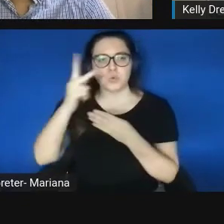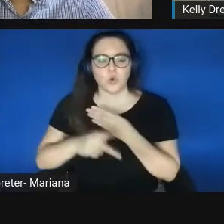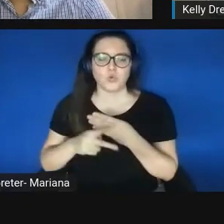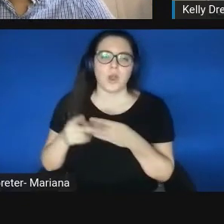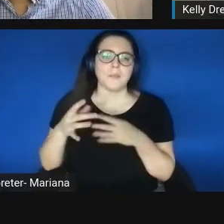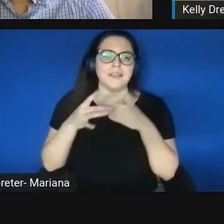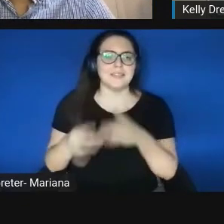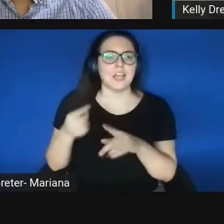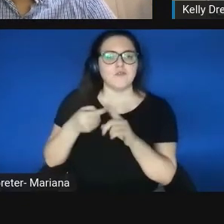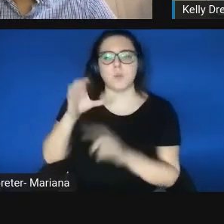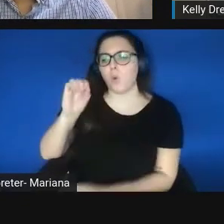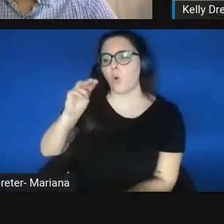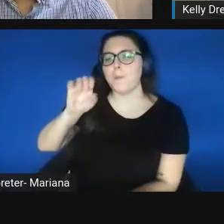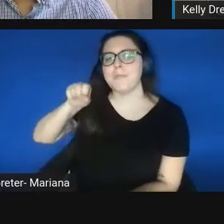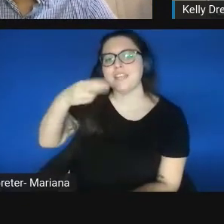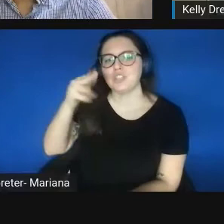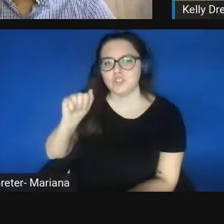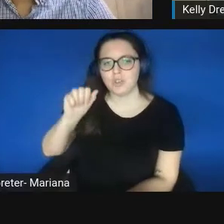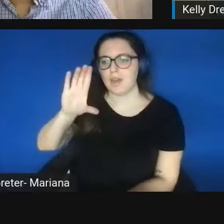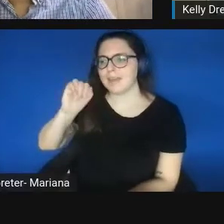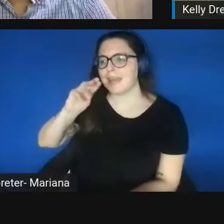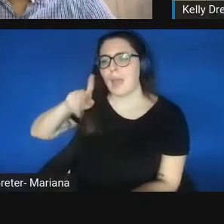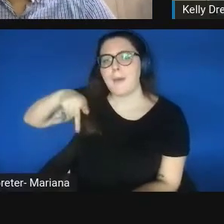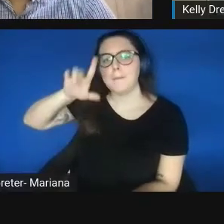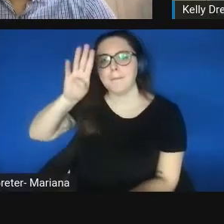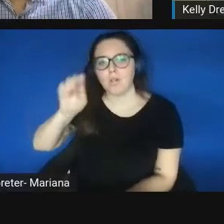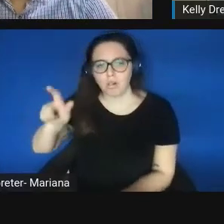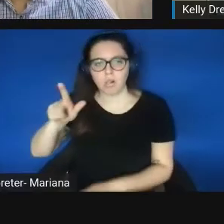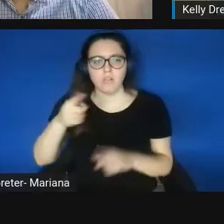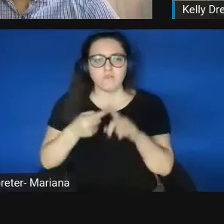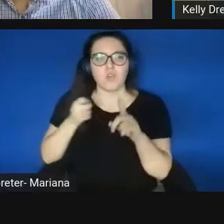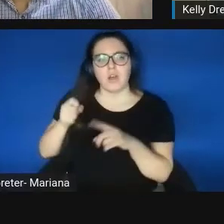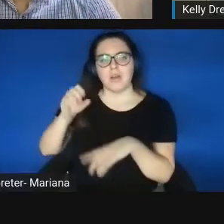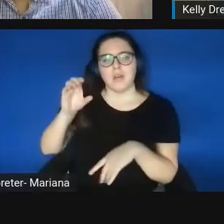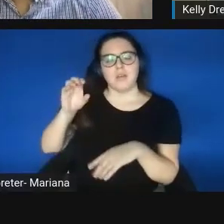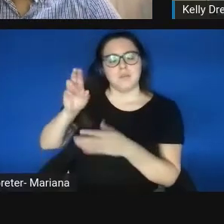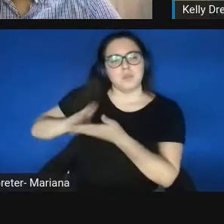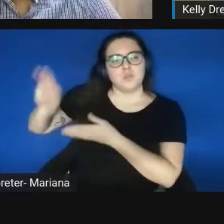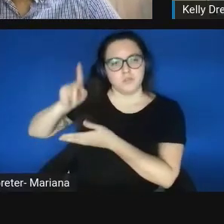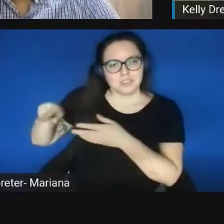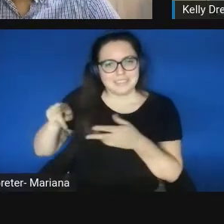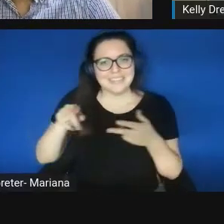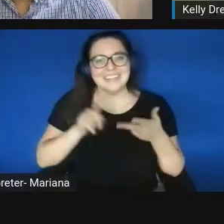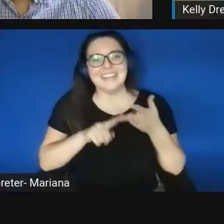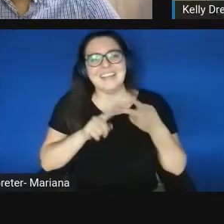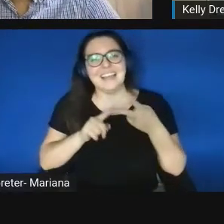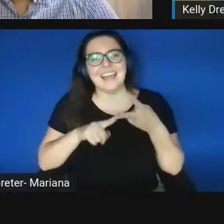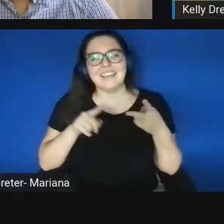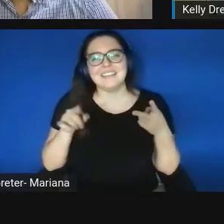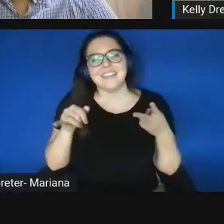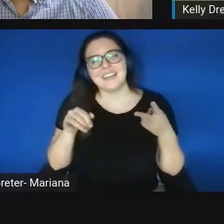out of Jackson State University, in partnership with the University of Kentucky and the Southeast XLerator Network,